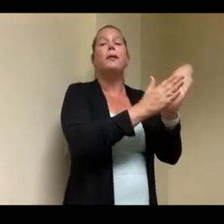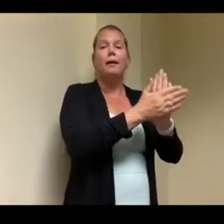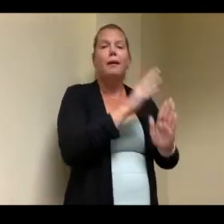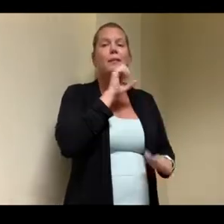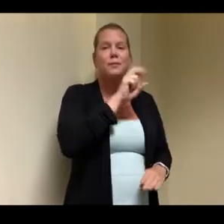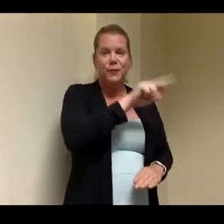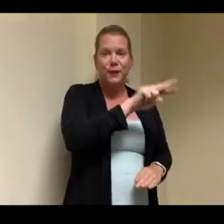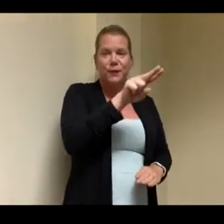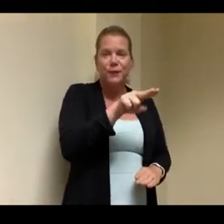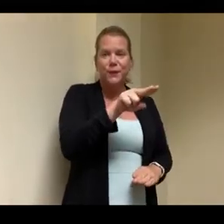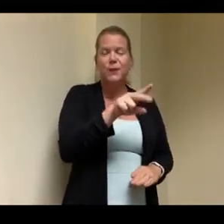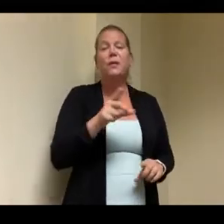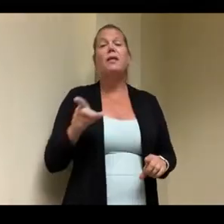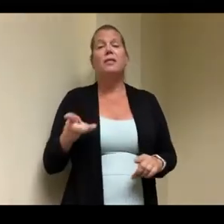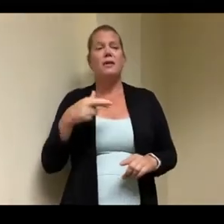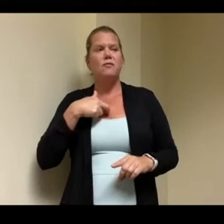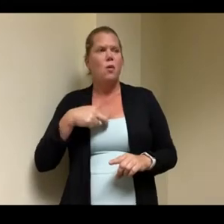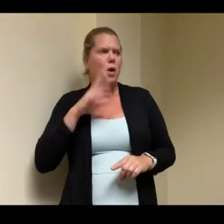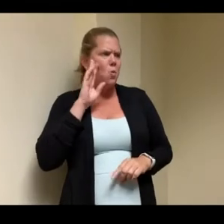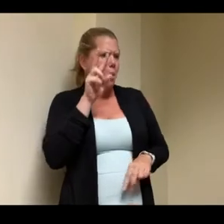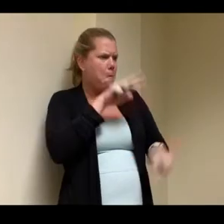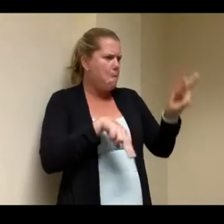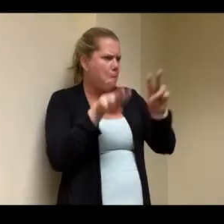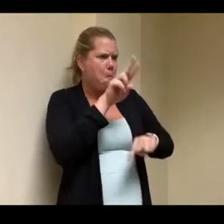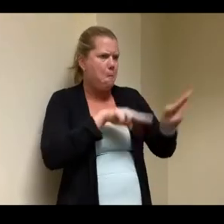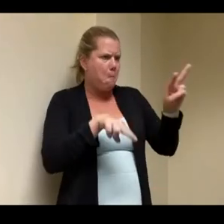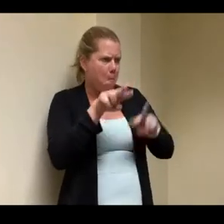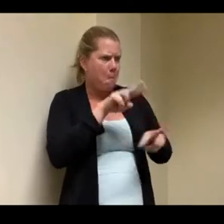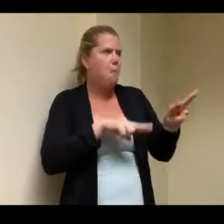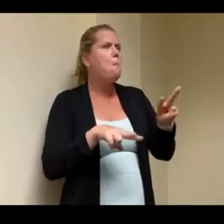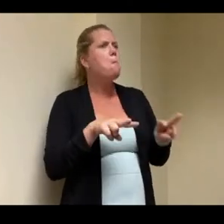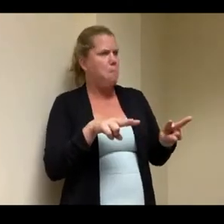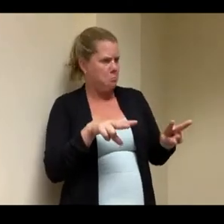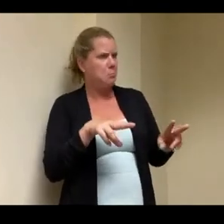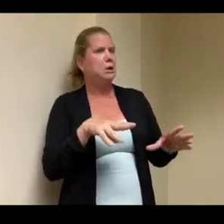i don't know exactly what institution the young lady who spent the last 17